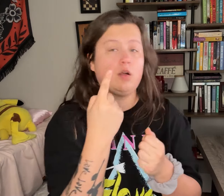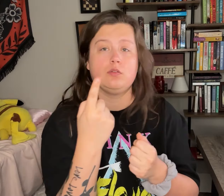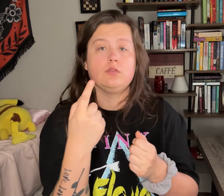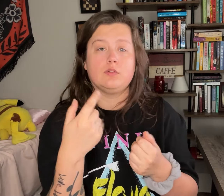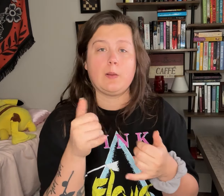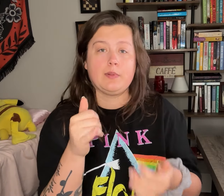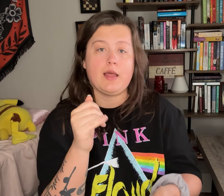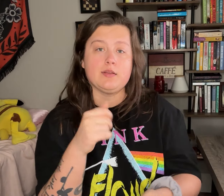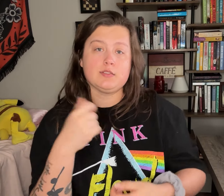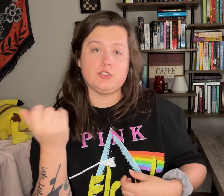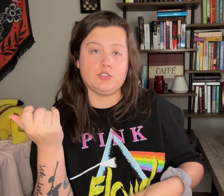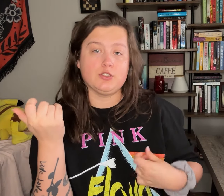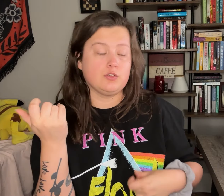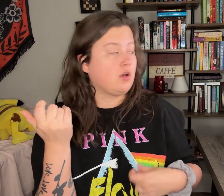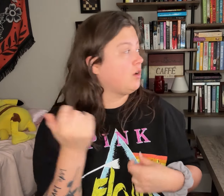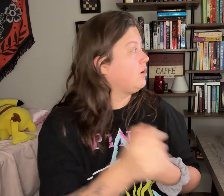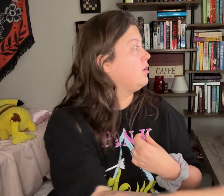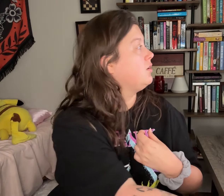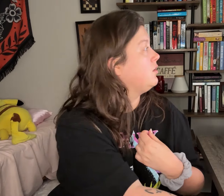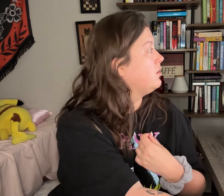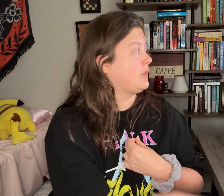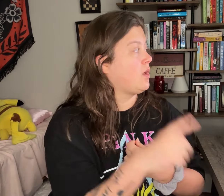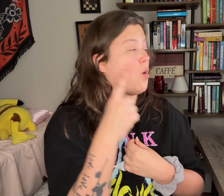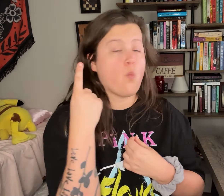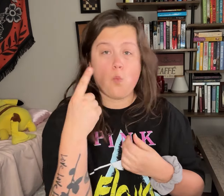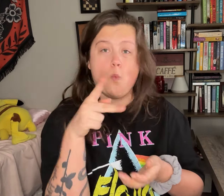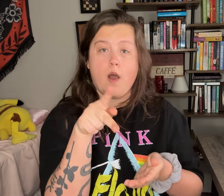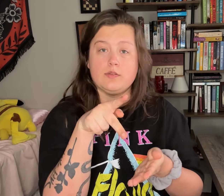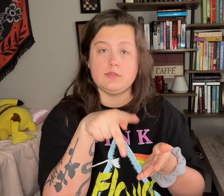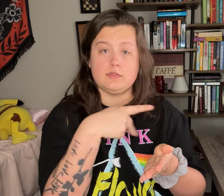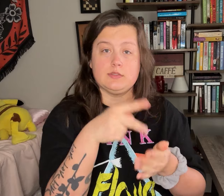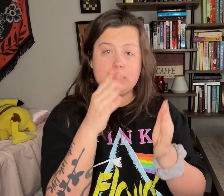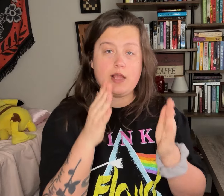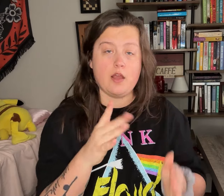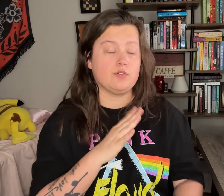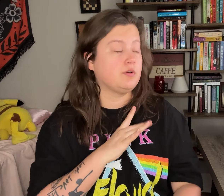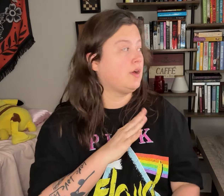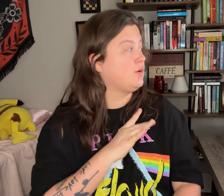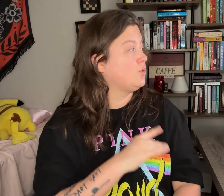One of them knows how to play guitar. One is a dancer so that's cool.